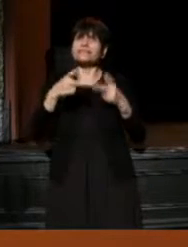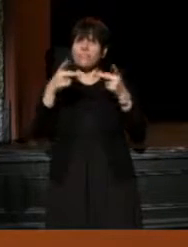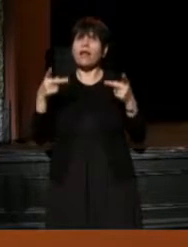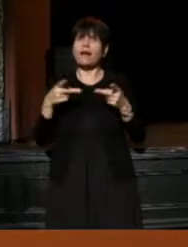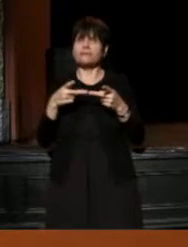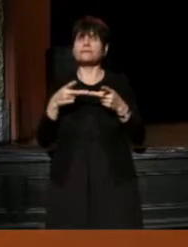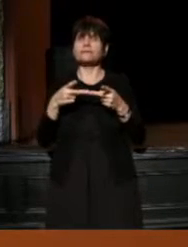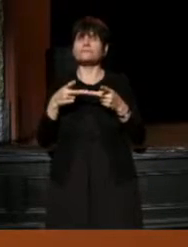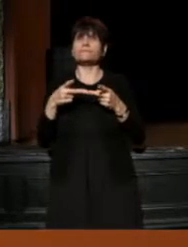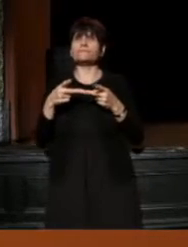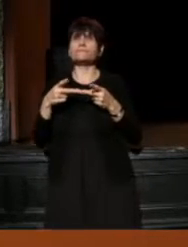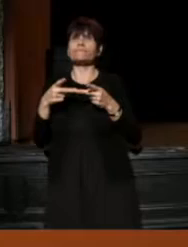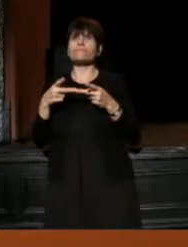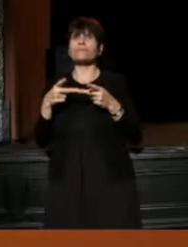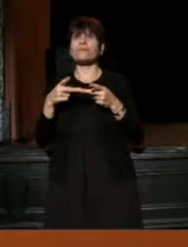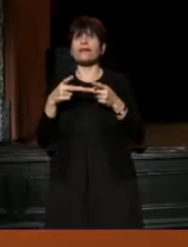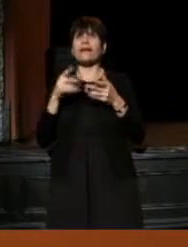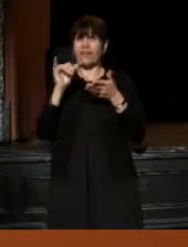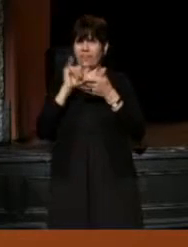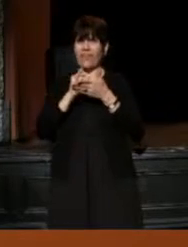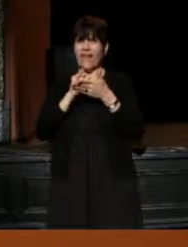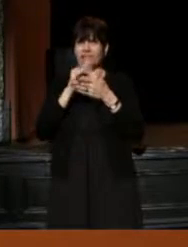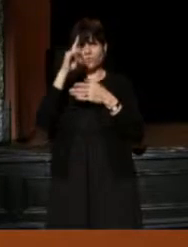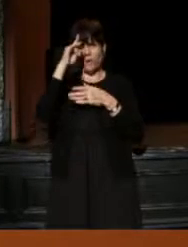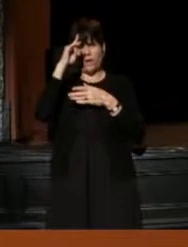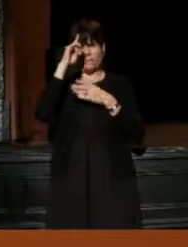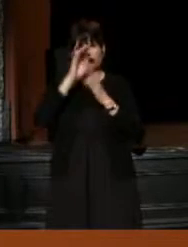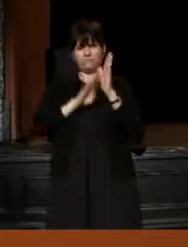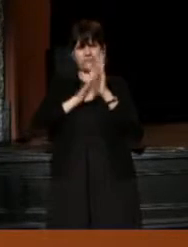And that's where I began to develop what a company is.